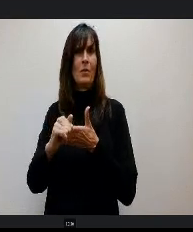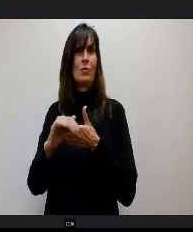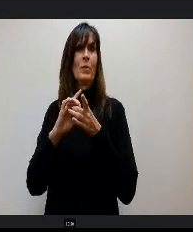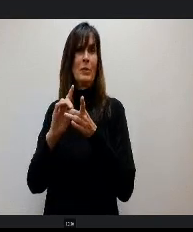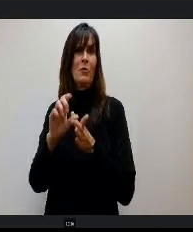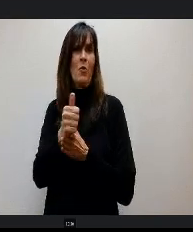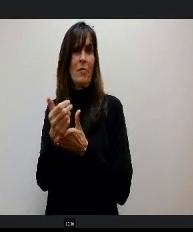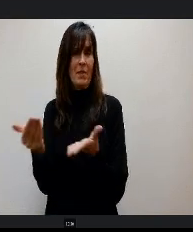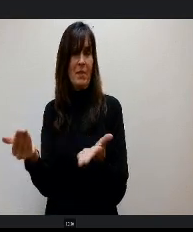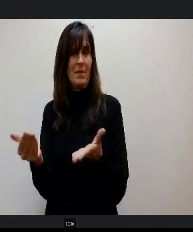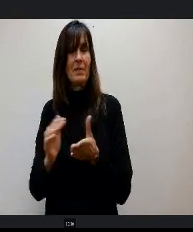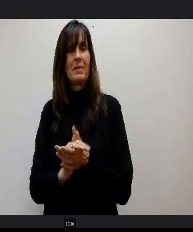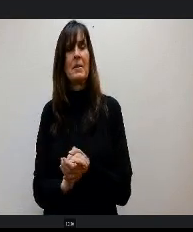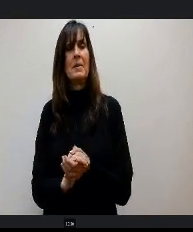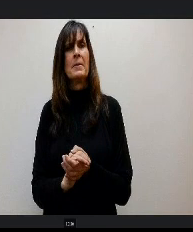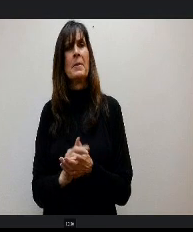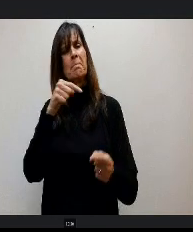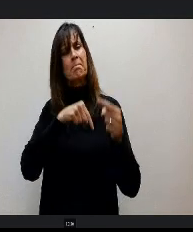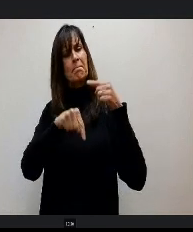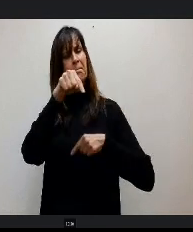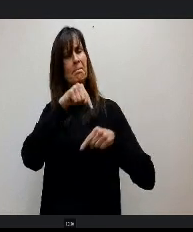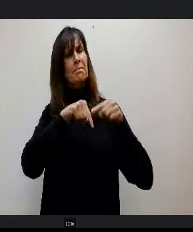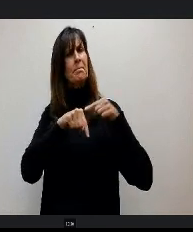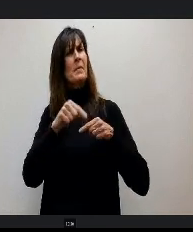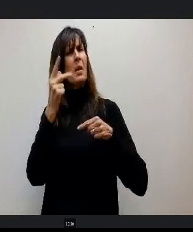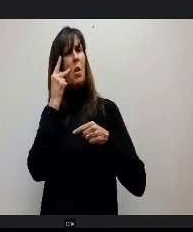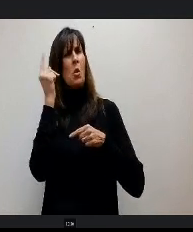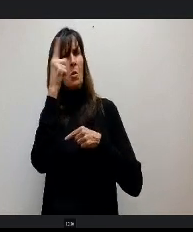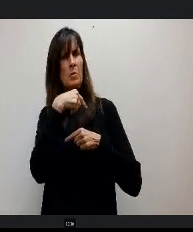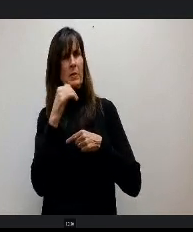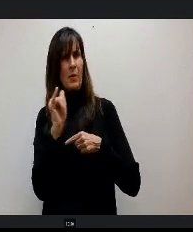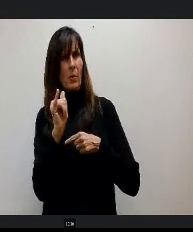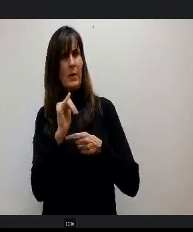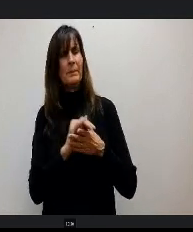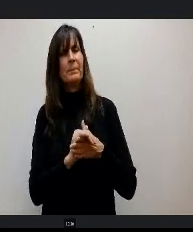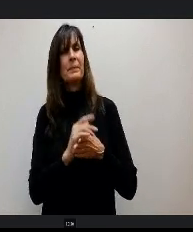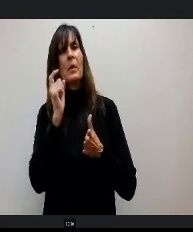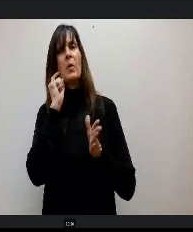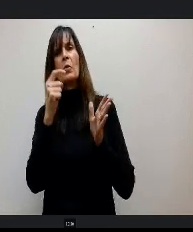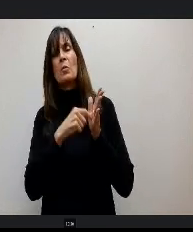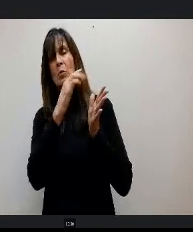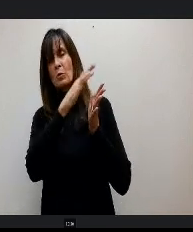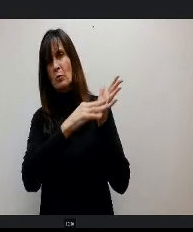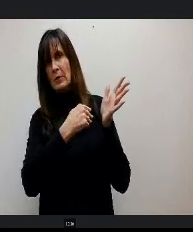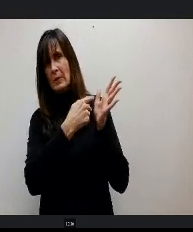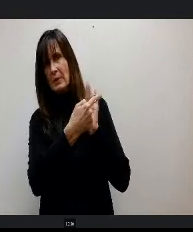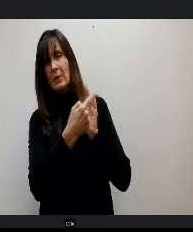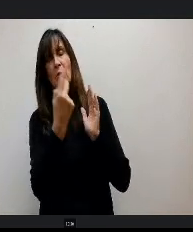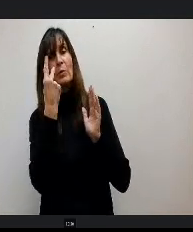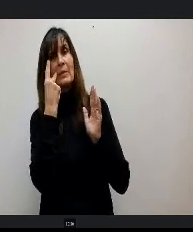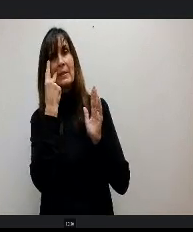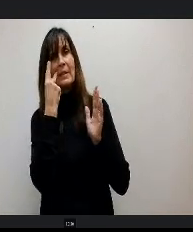let's see what this shakes out to be when you look at t the screen up there, you see the salary and benefit portion is